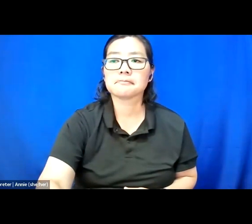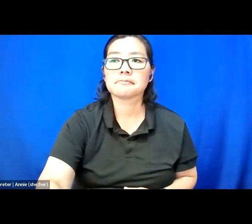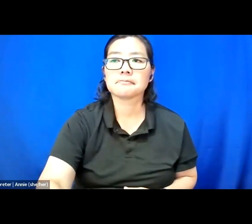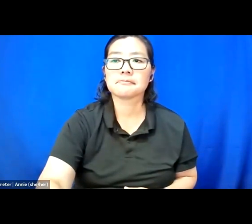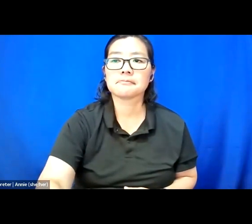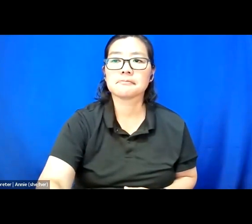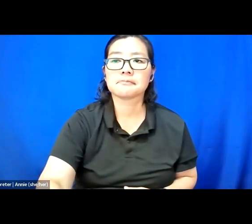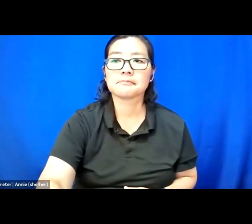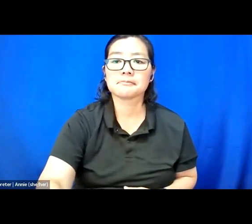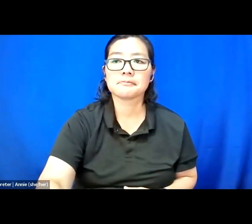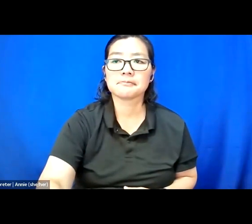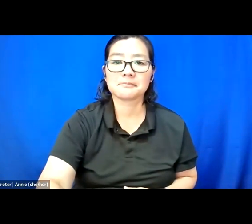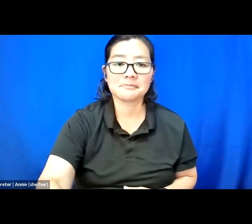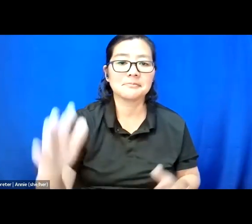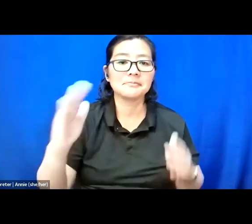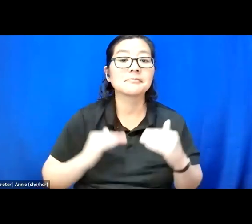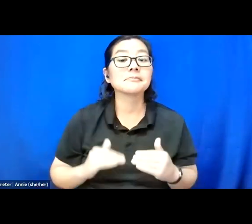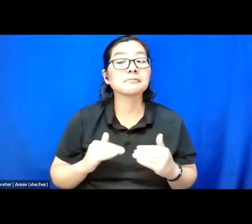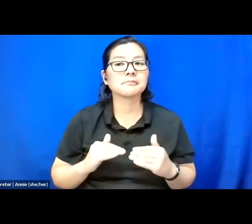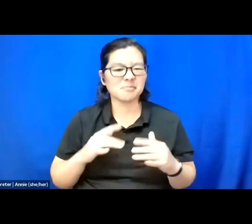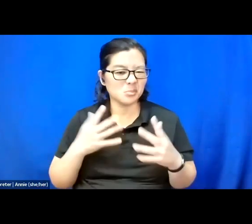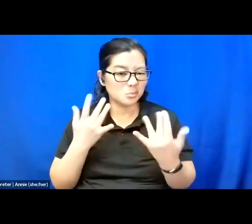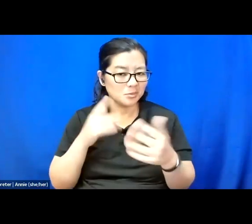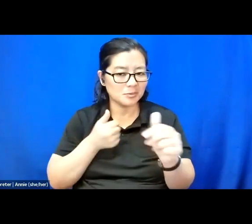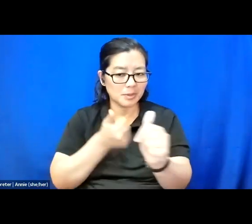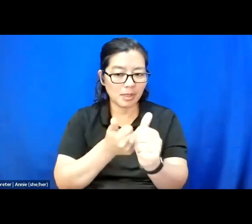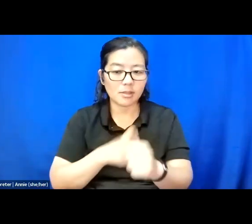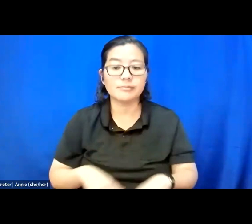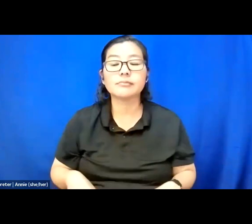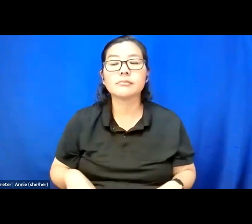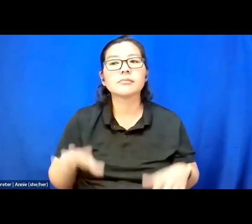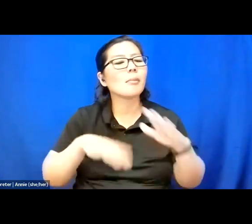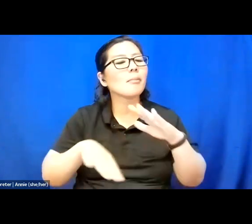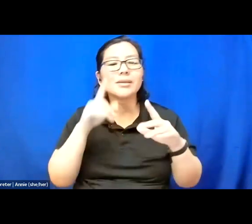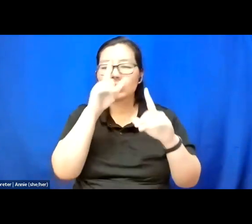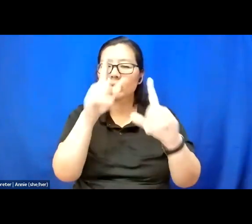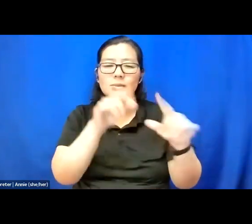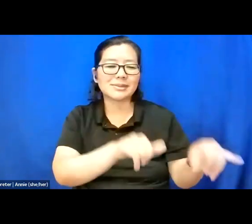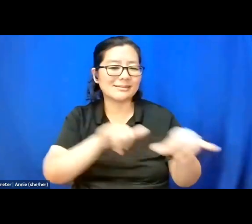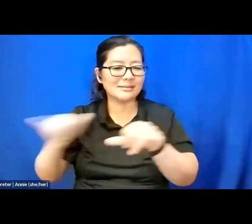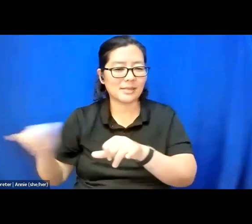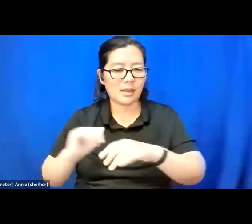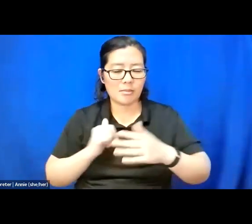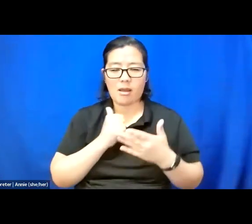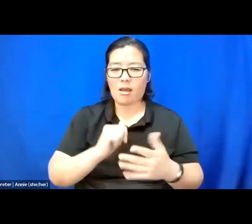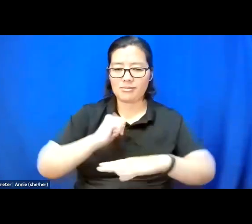I was on catch up. But the basic goal was the same, to help establish a new cohort and network